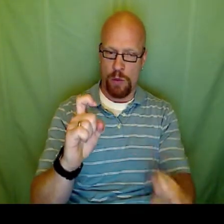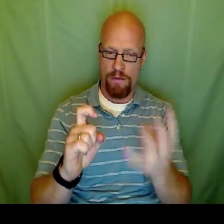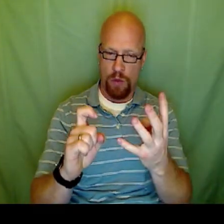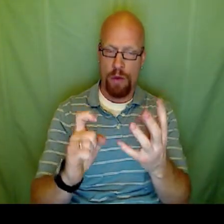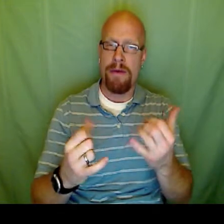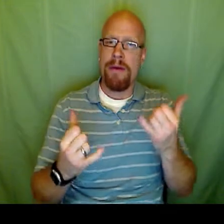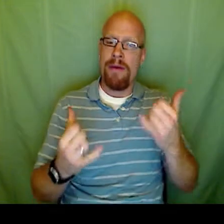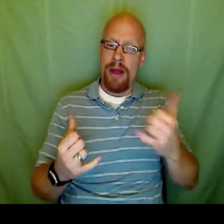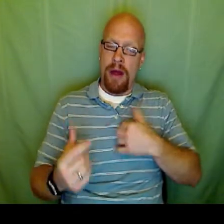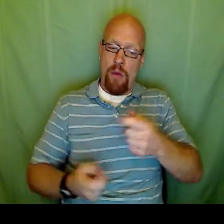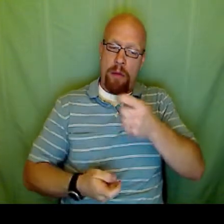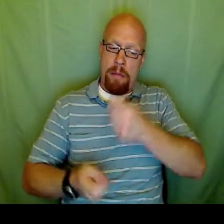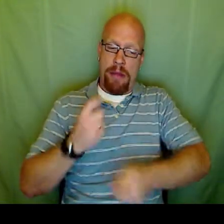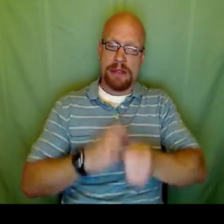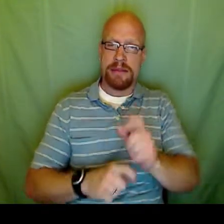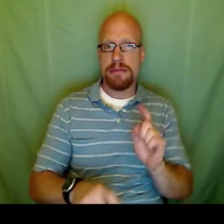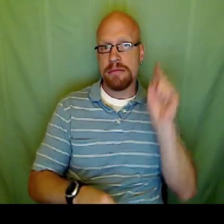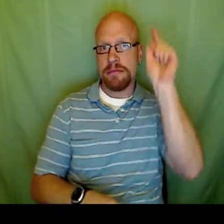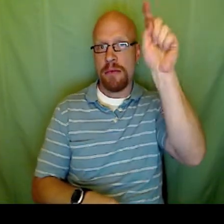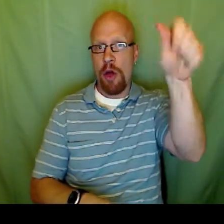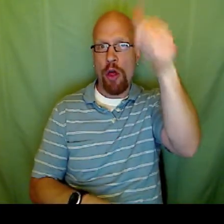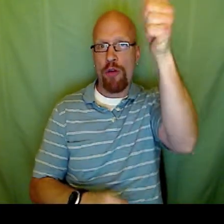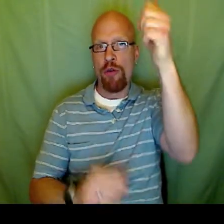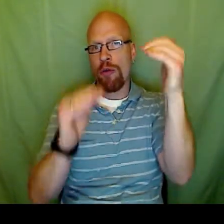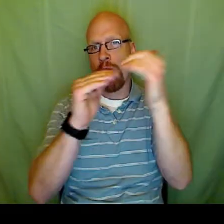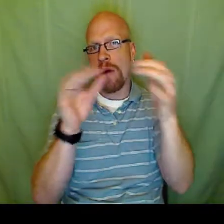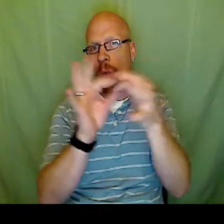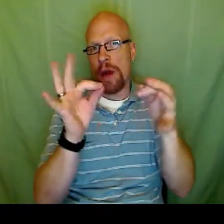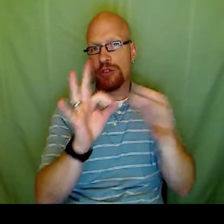We replaced for y and solve for x,